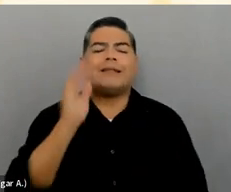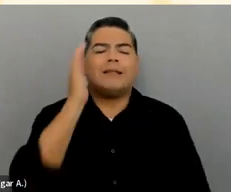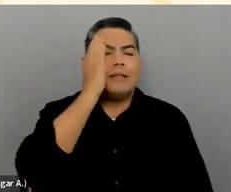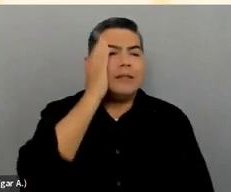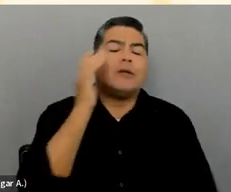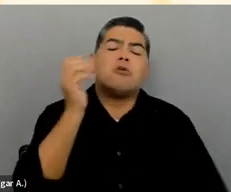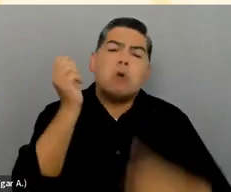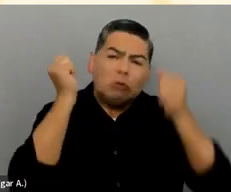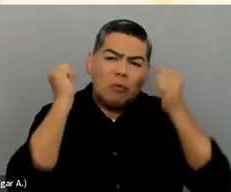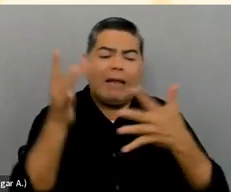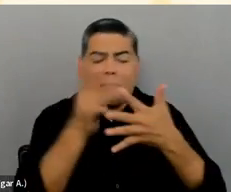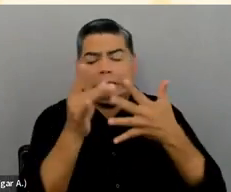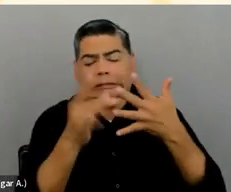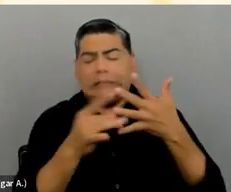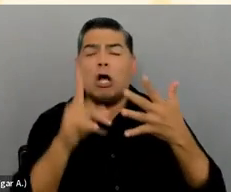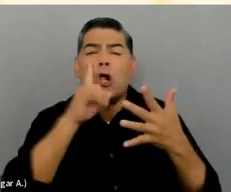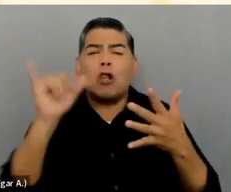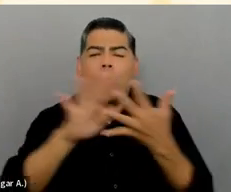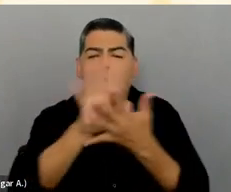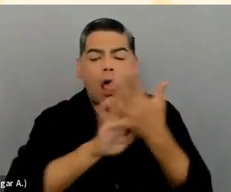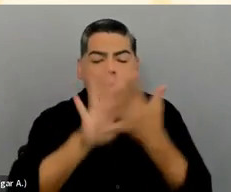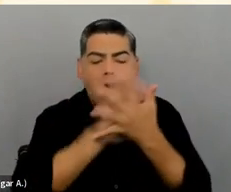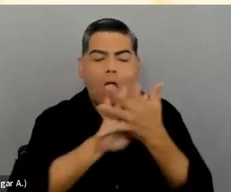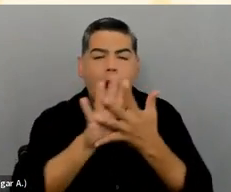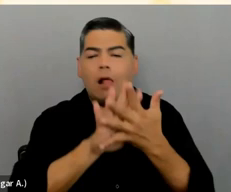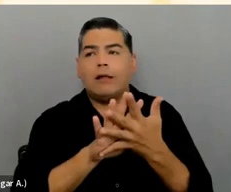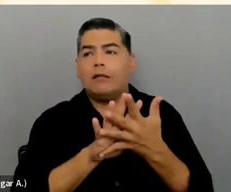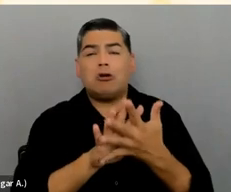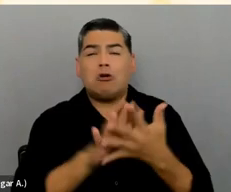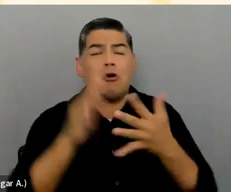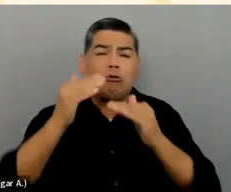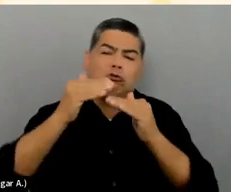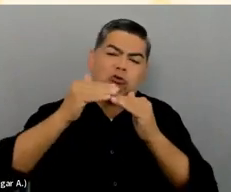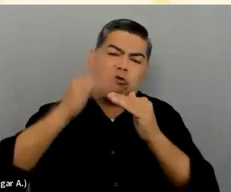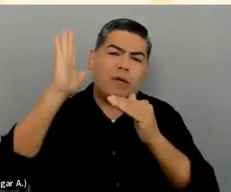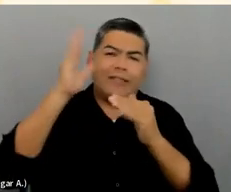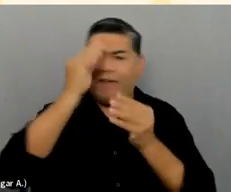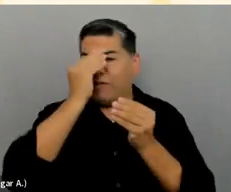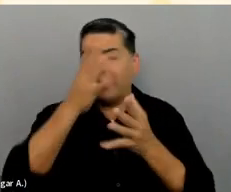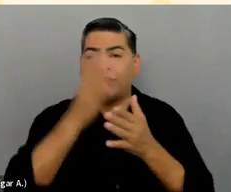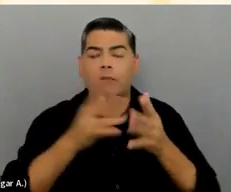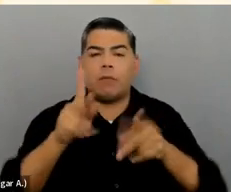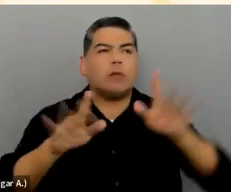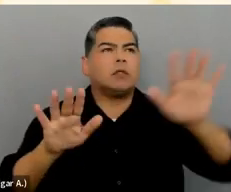can become clutter, and can be too much information for some people, and can become a distraction.